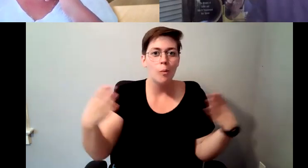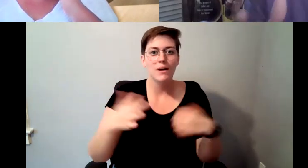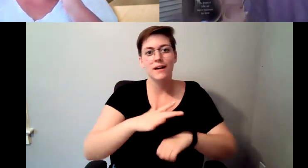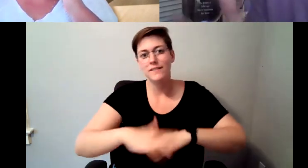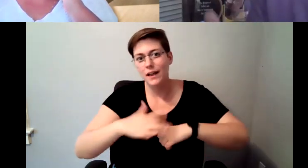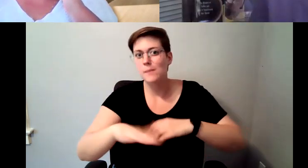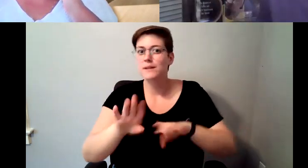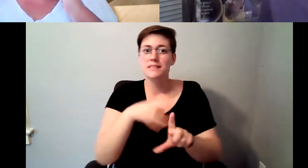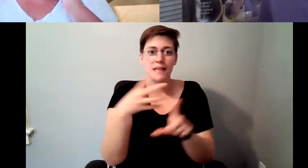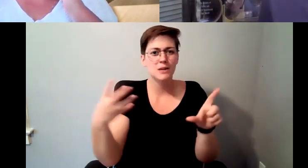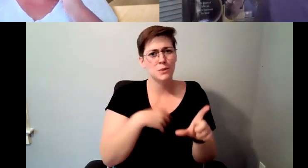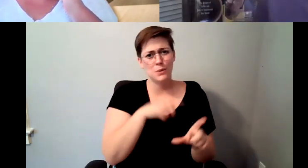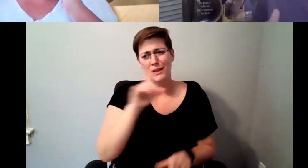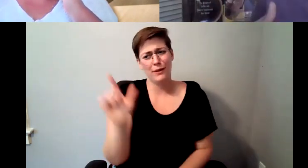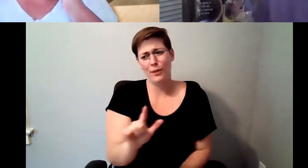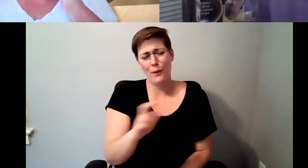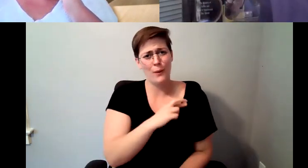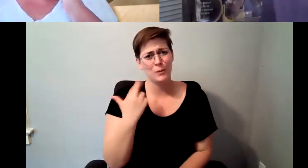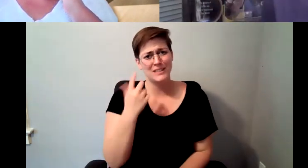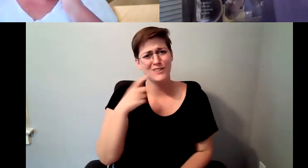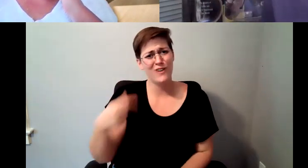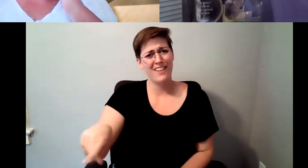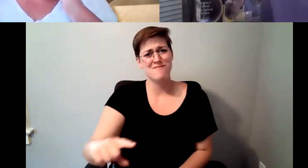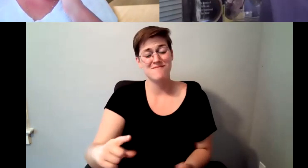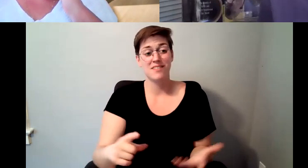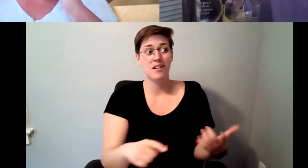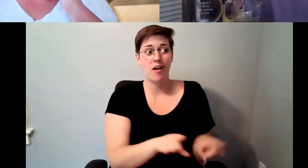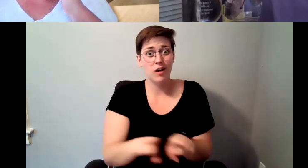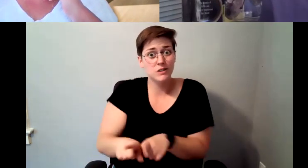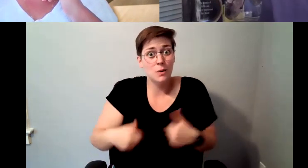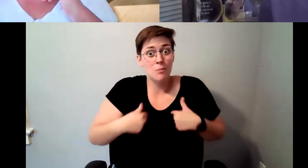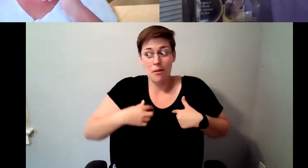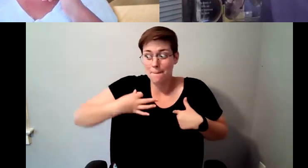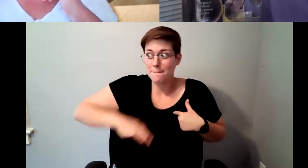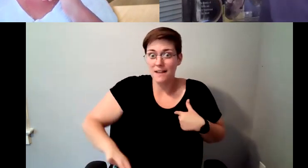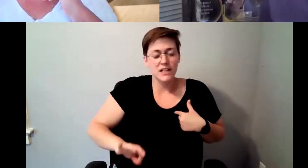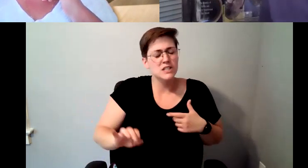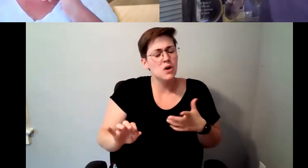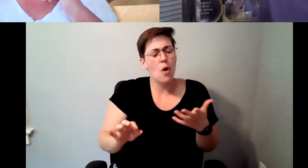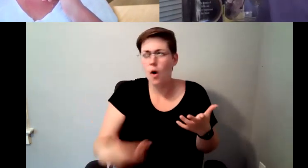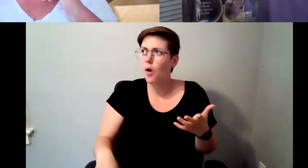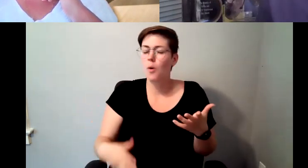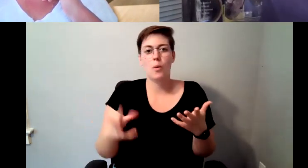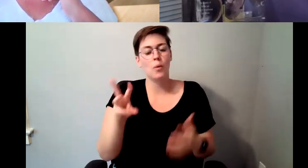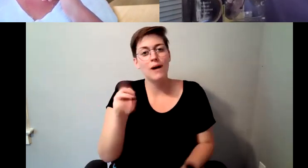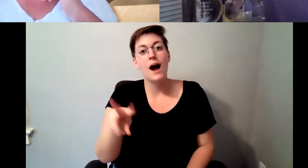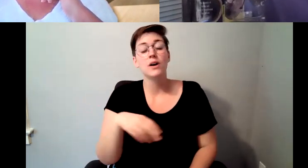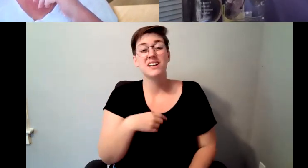was minimal for them and the benefits were huge because they wouldn't have to open or close anymore, because they'd have another person.